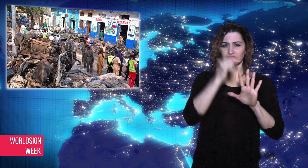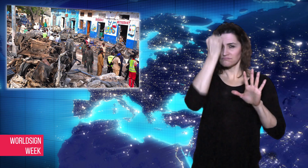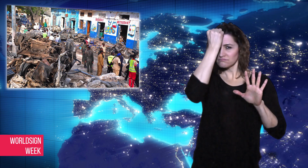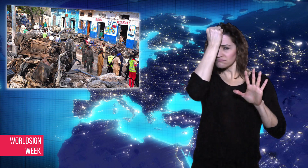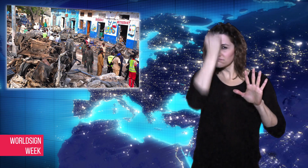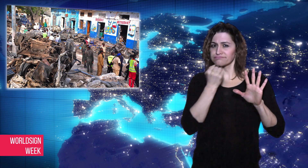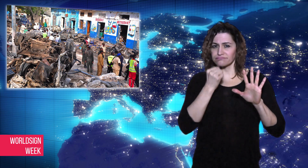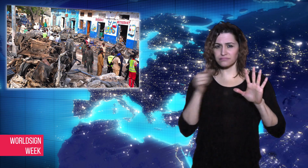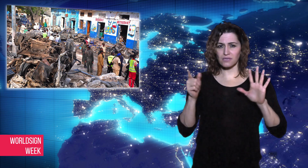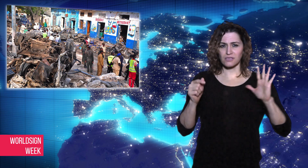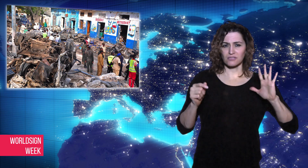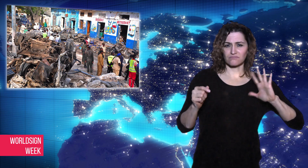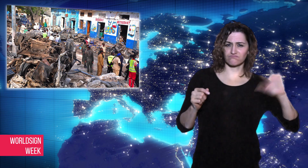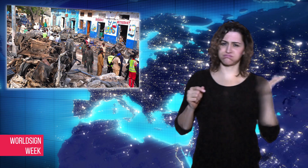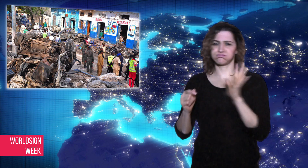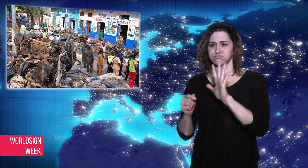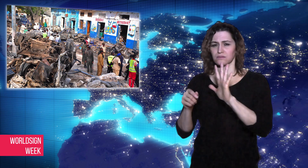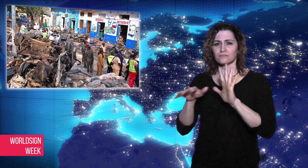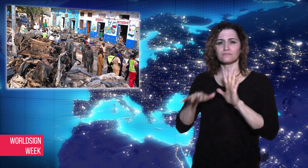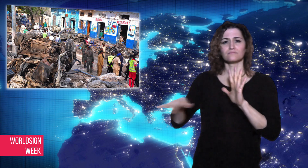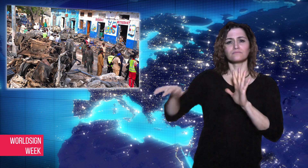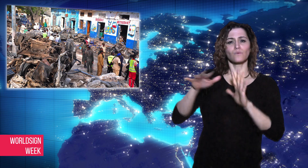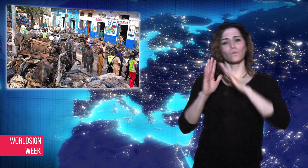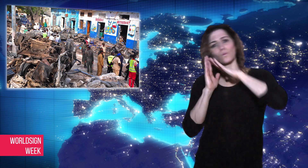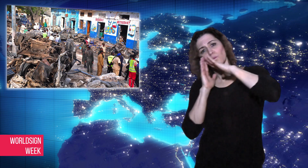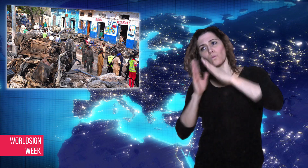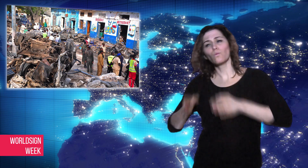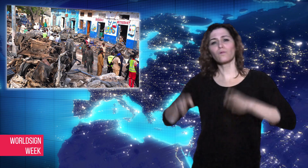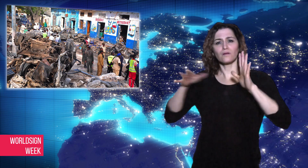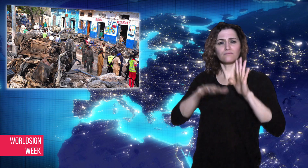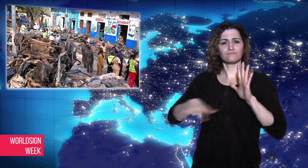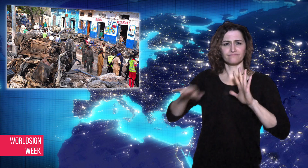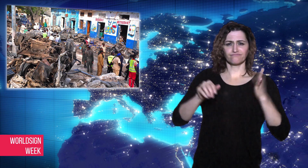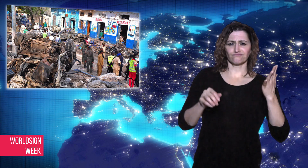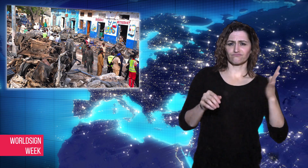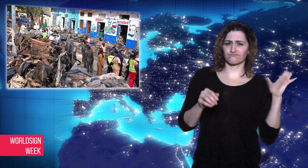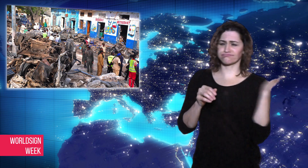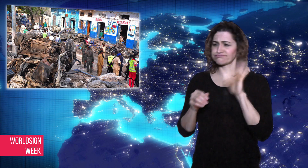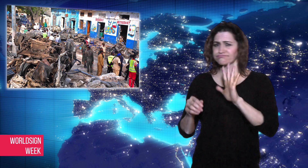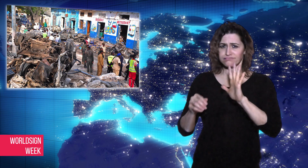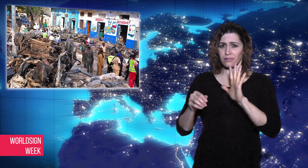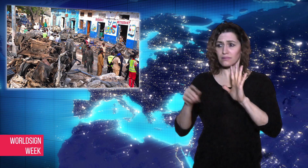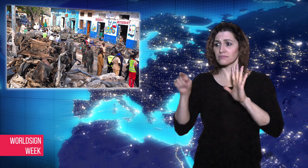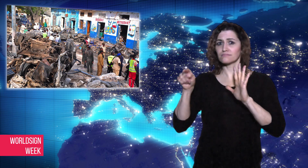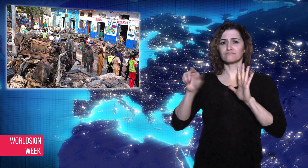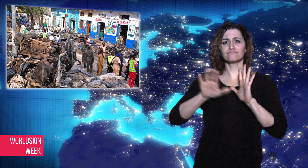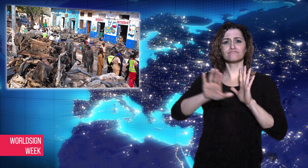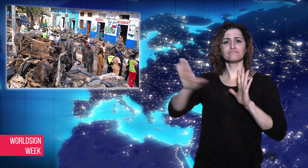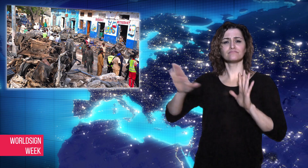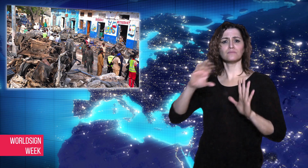and engaged security forces in gunfire